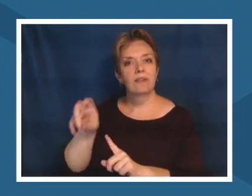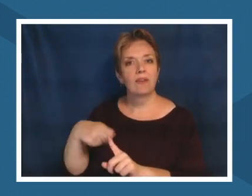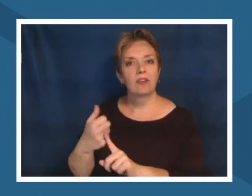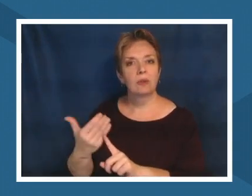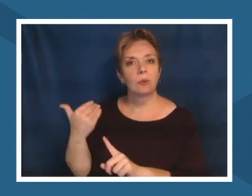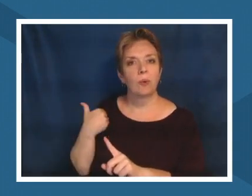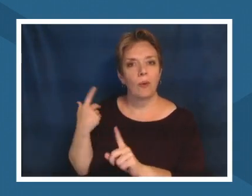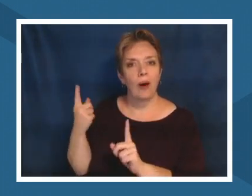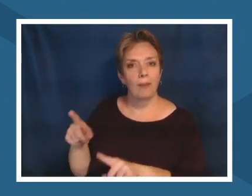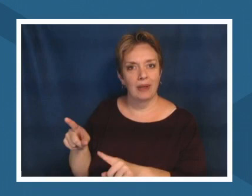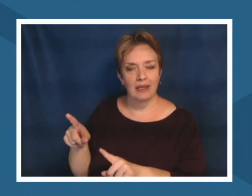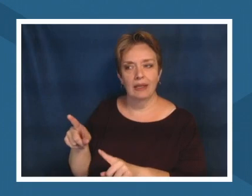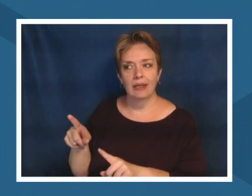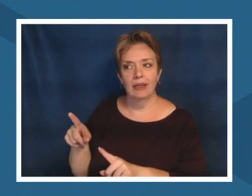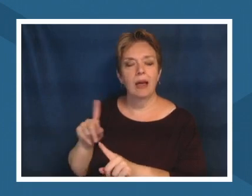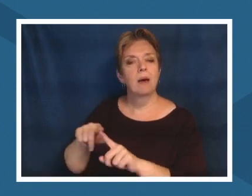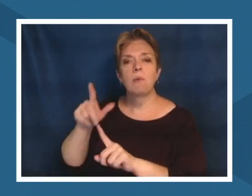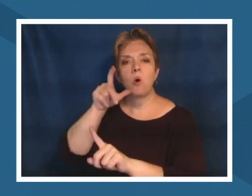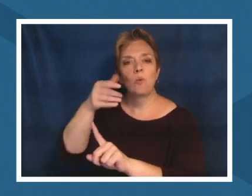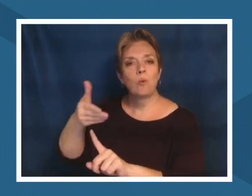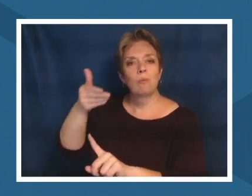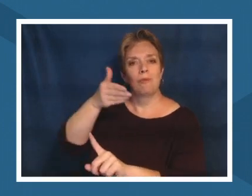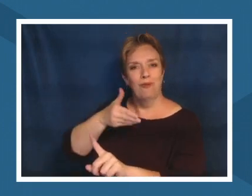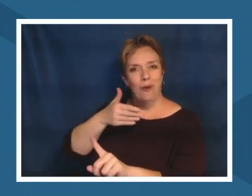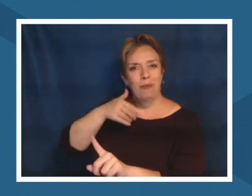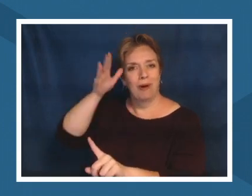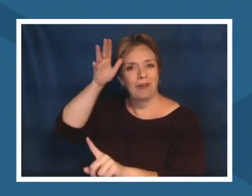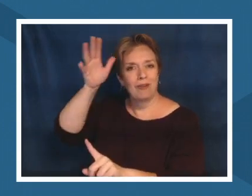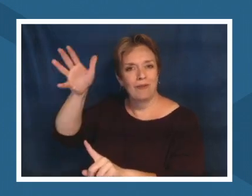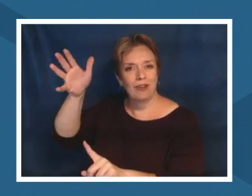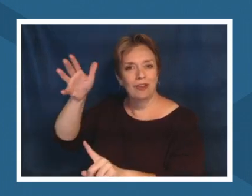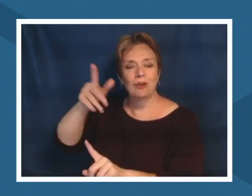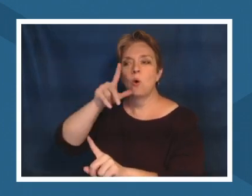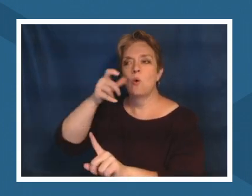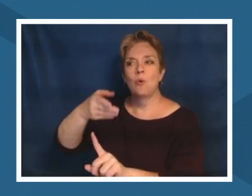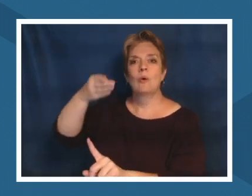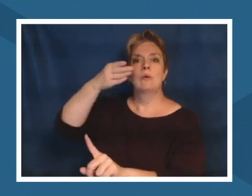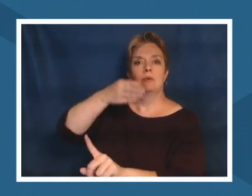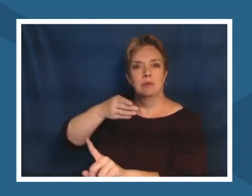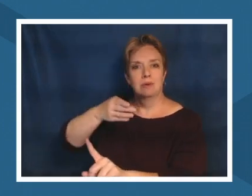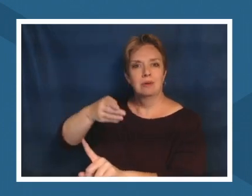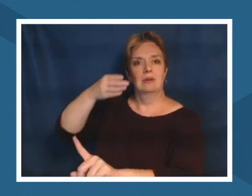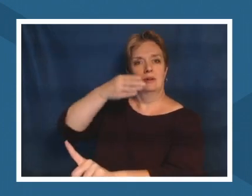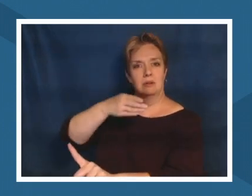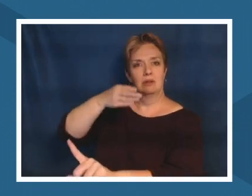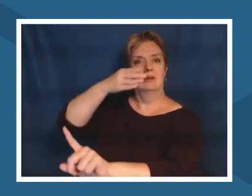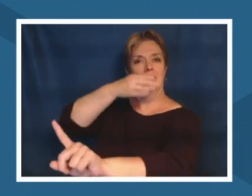who lived there before what cultures what practices happened there before is